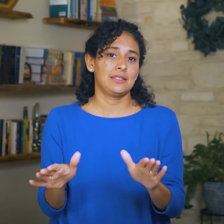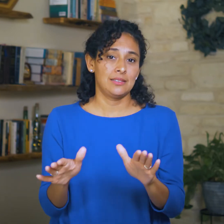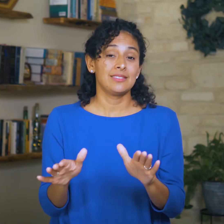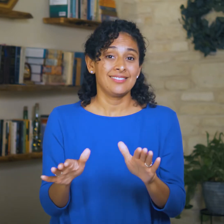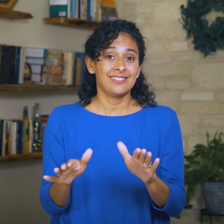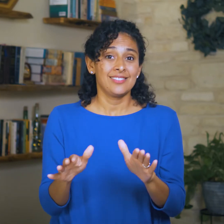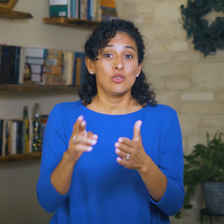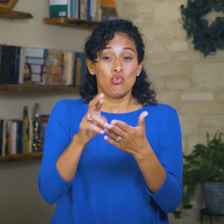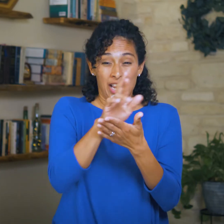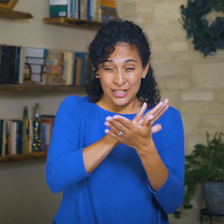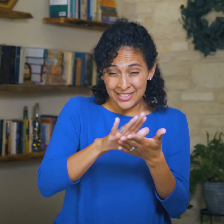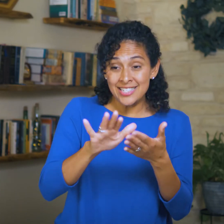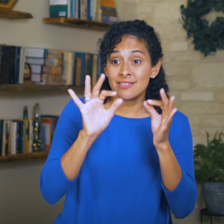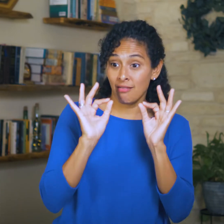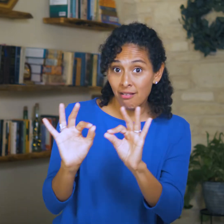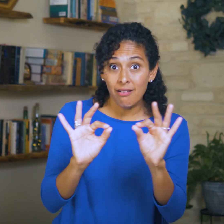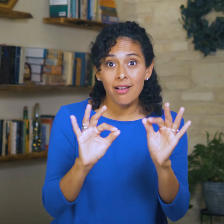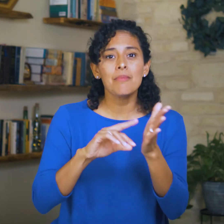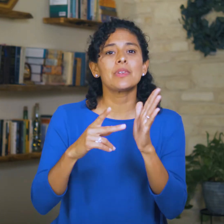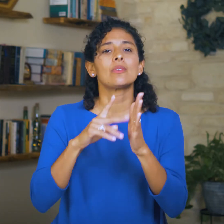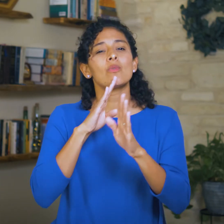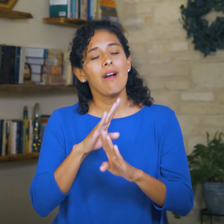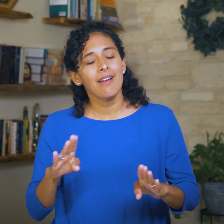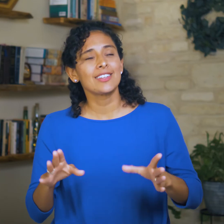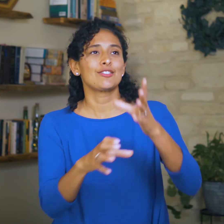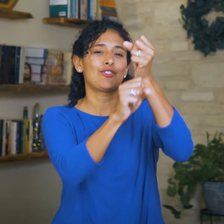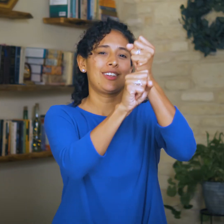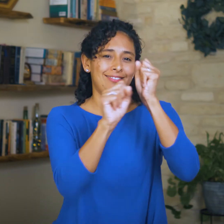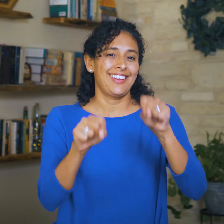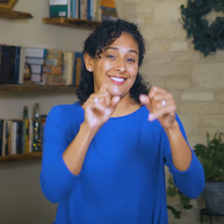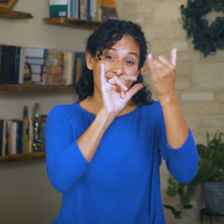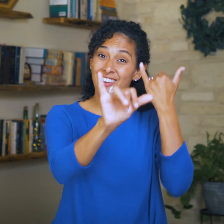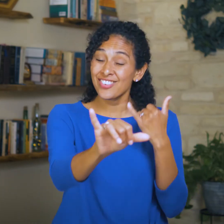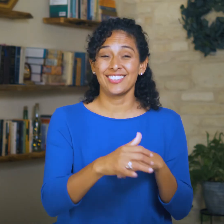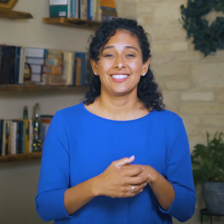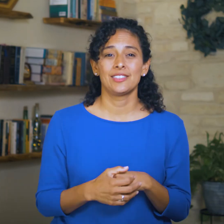and the result of righteousness, quietness and trust forever.”